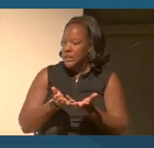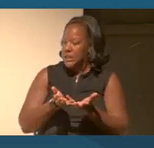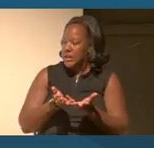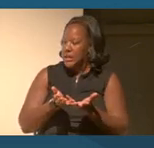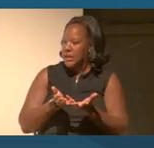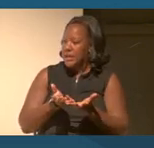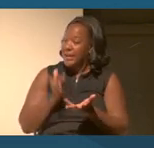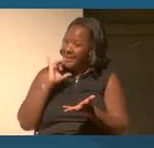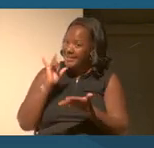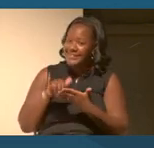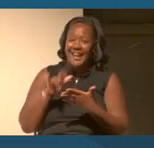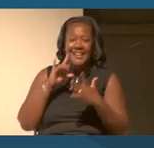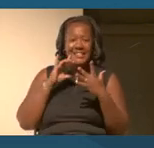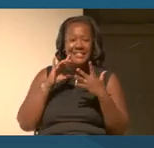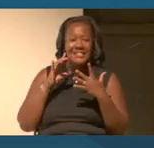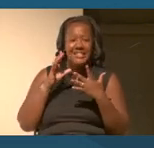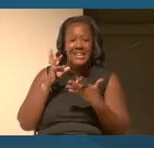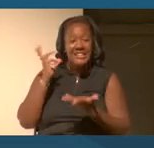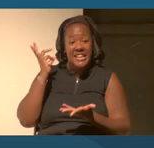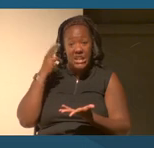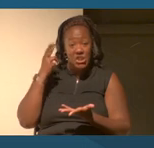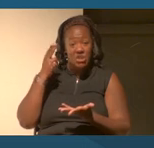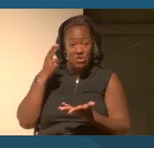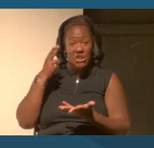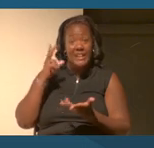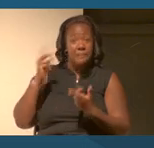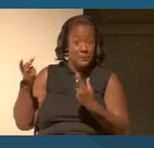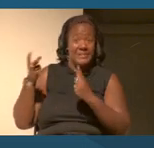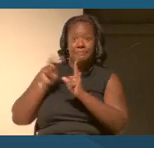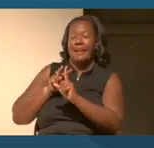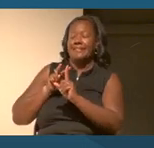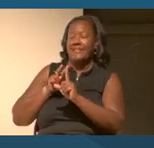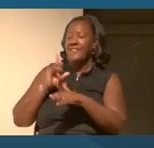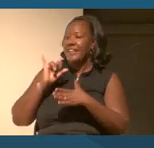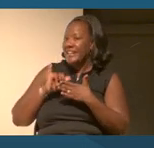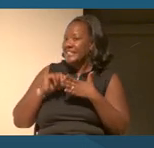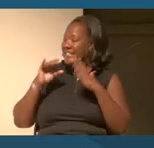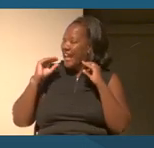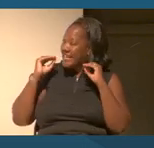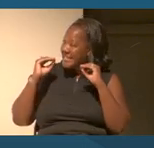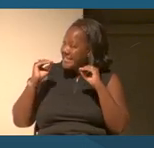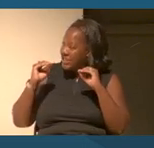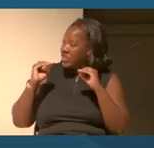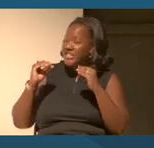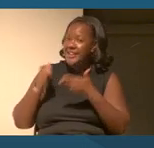that teaching through multiple lenses and multiple perspectives helps us get towards